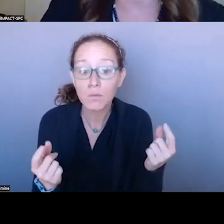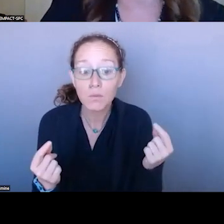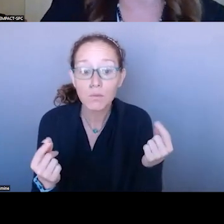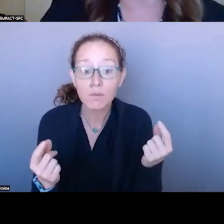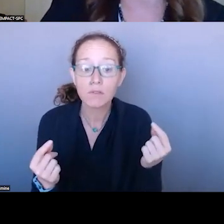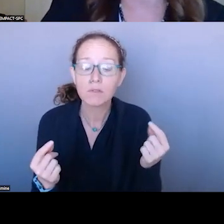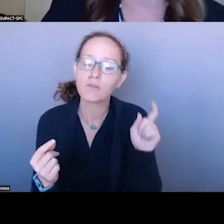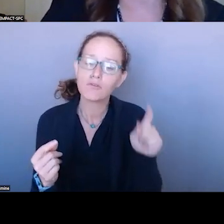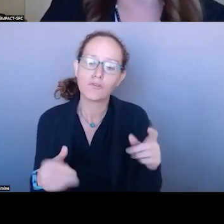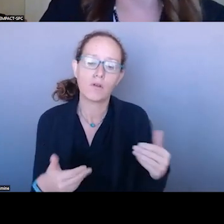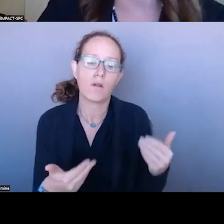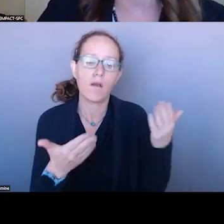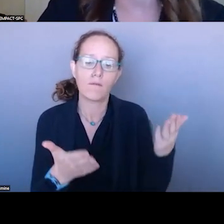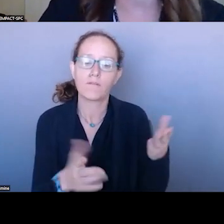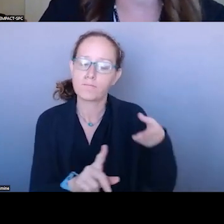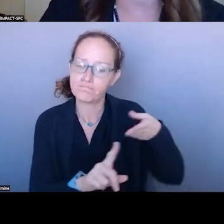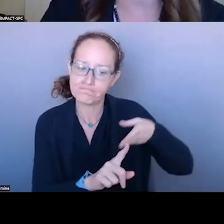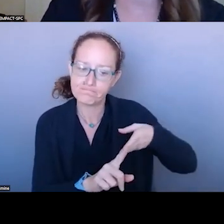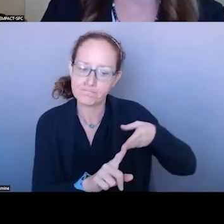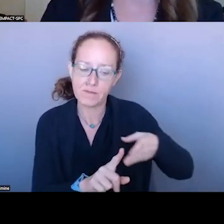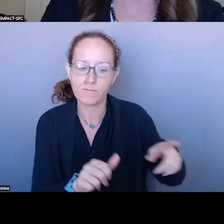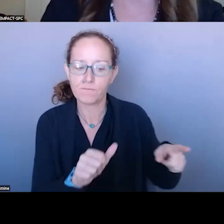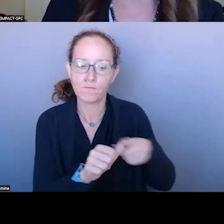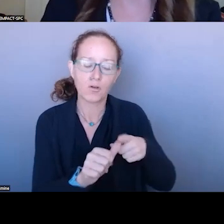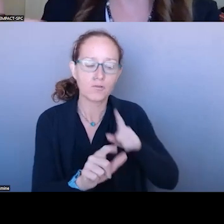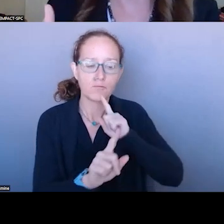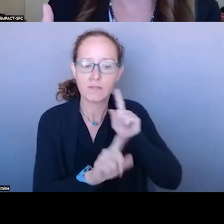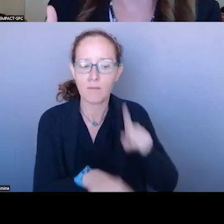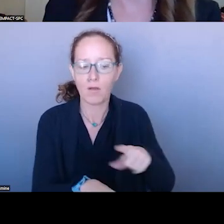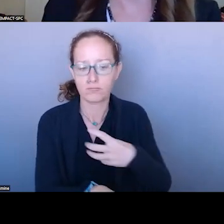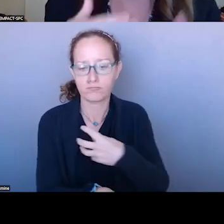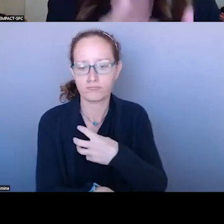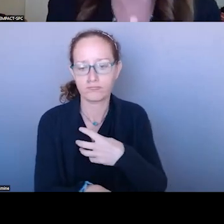RESPONDER DROP OFF AREA WHERE LAW ENFORCEMENT COME IN AND THEY